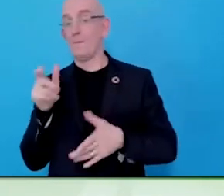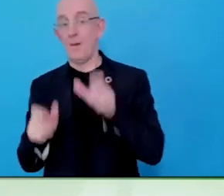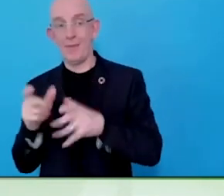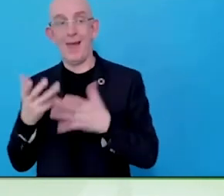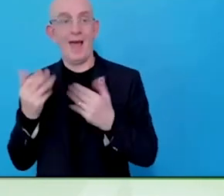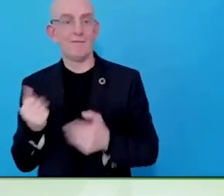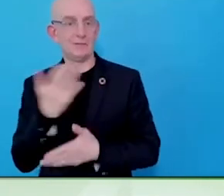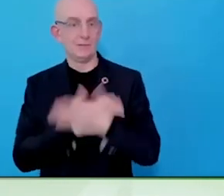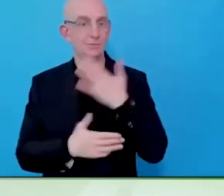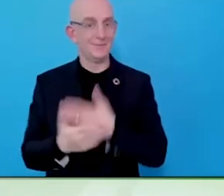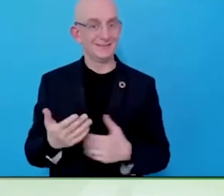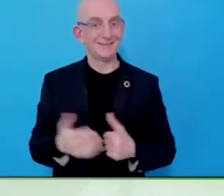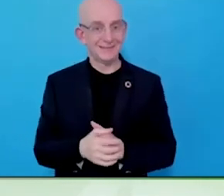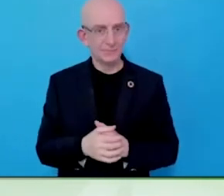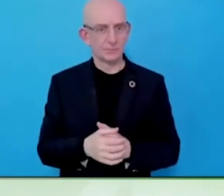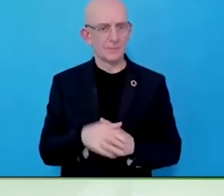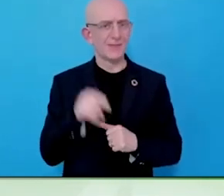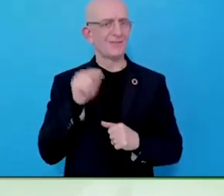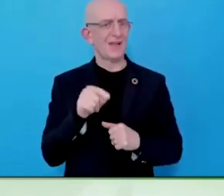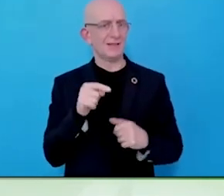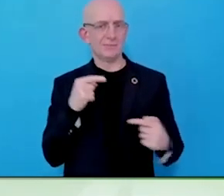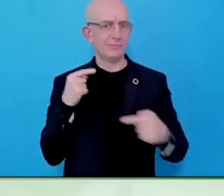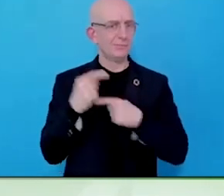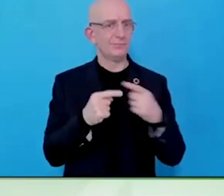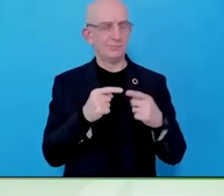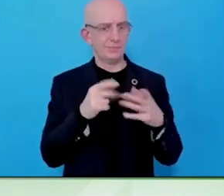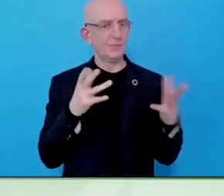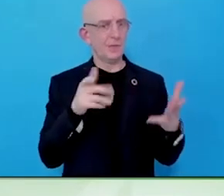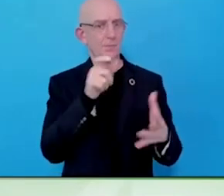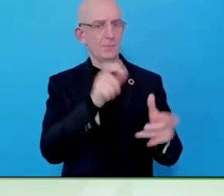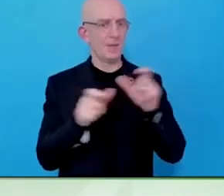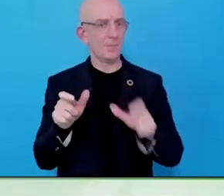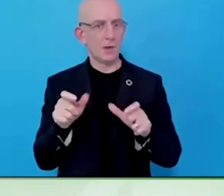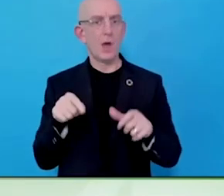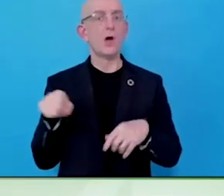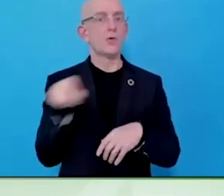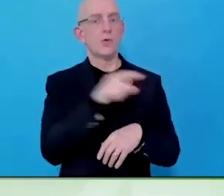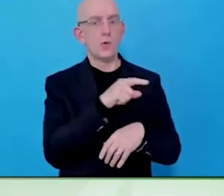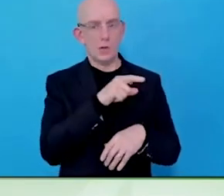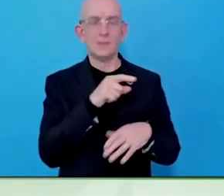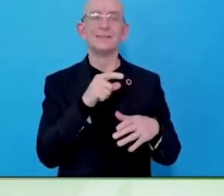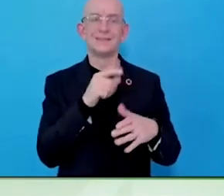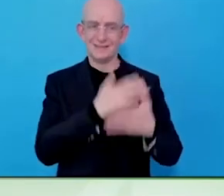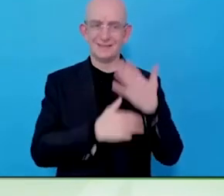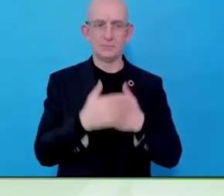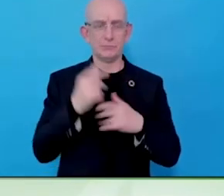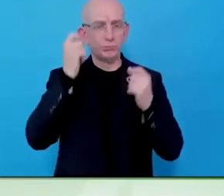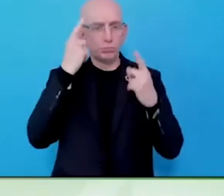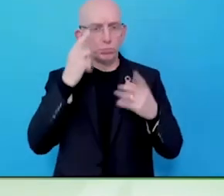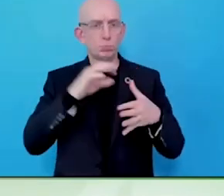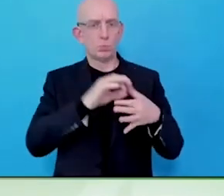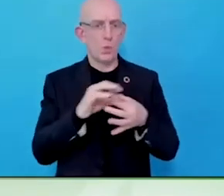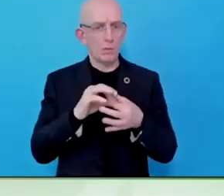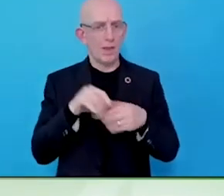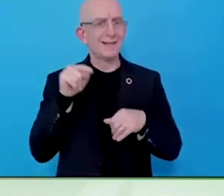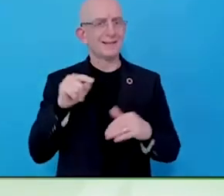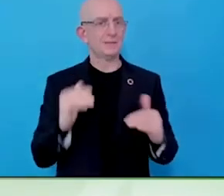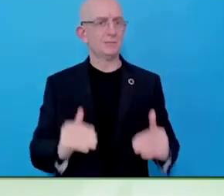Yes, we can encourage the employers to talk and learn from disabled people but if the disability community, whether it is